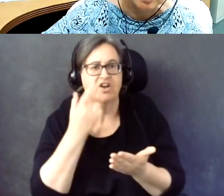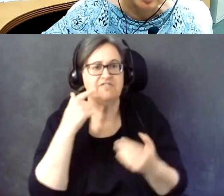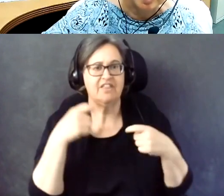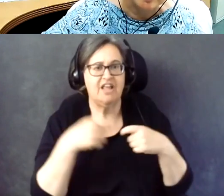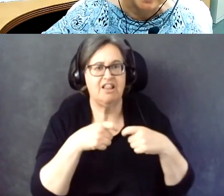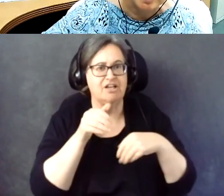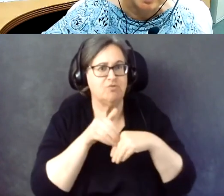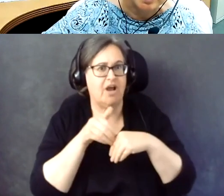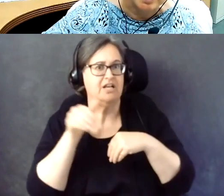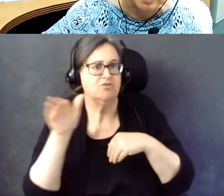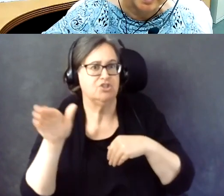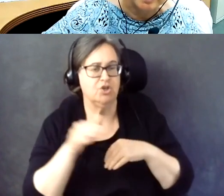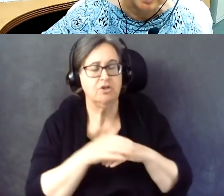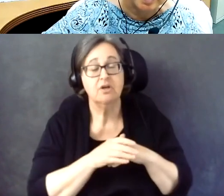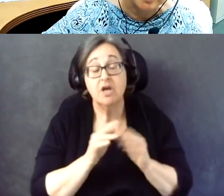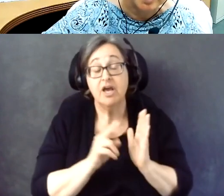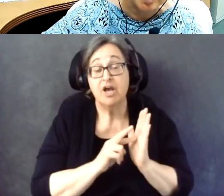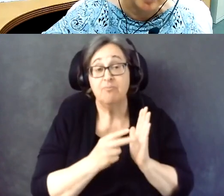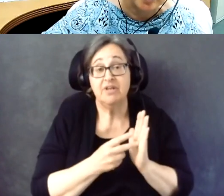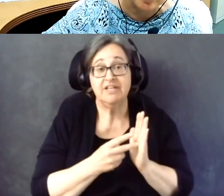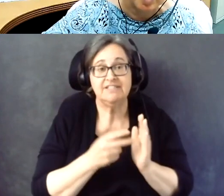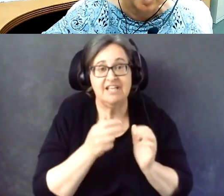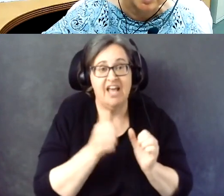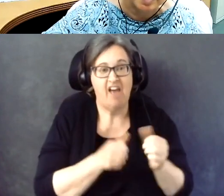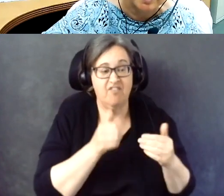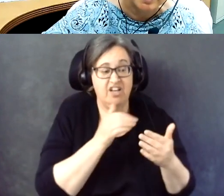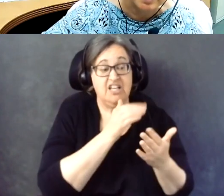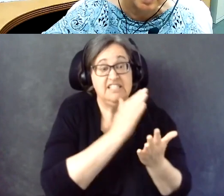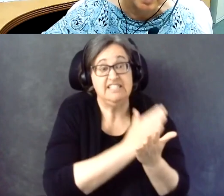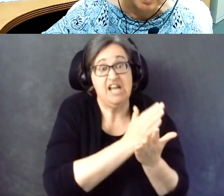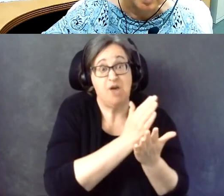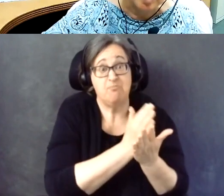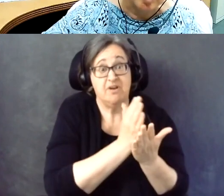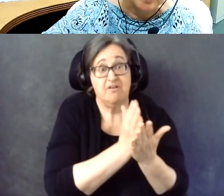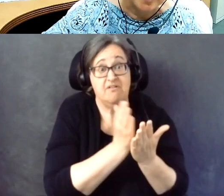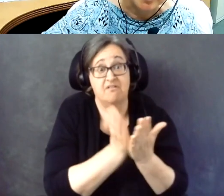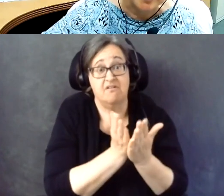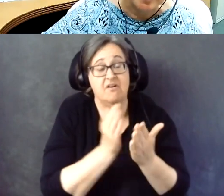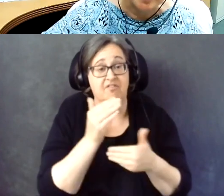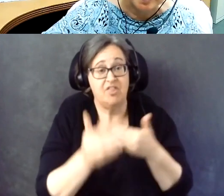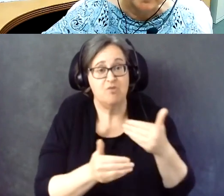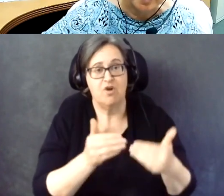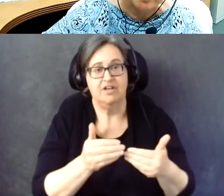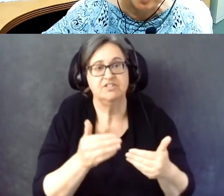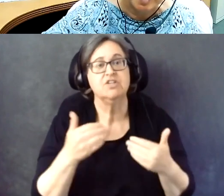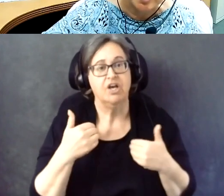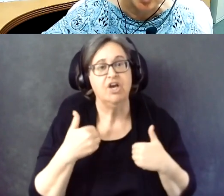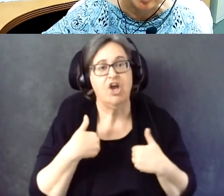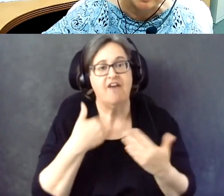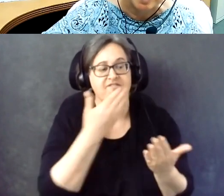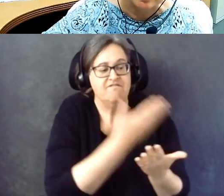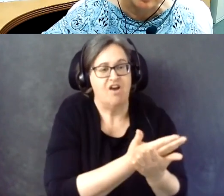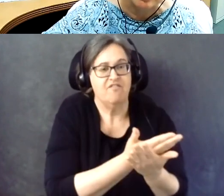So what that means, at every step of the process, there's a verification that occurs.